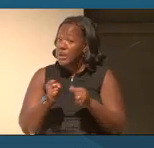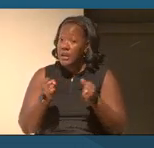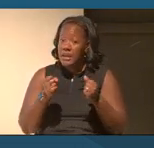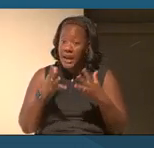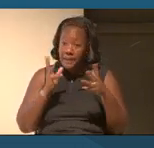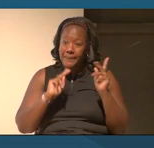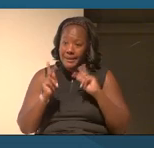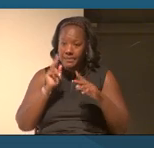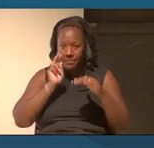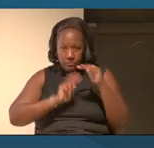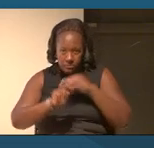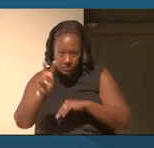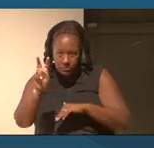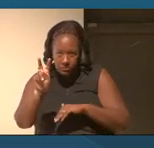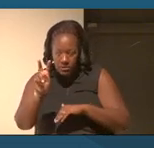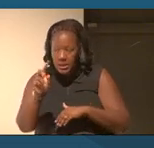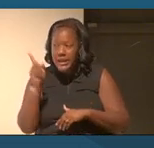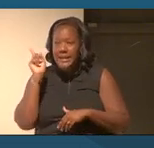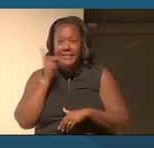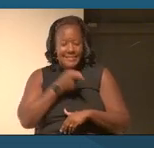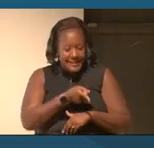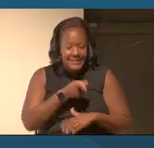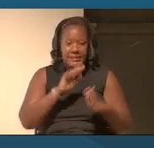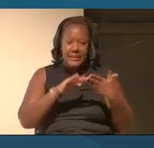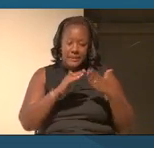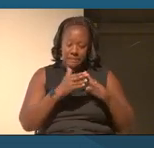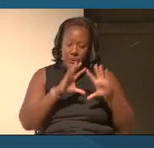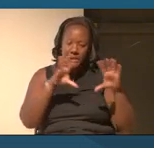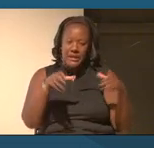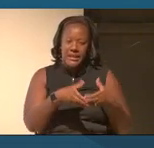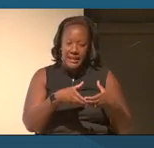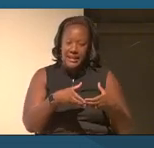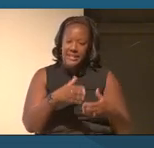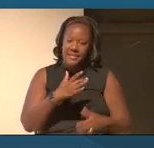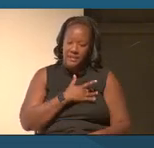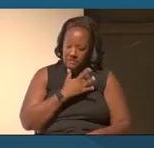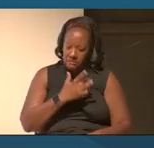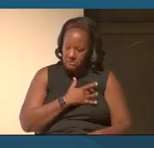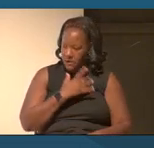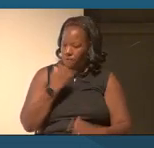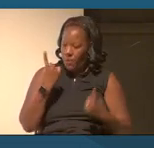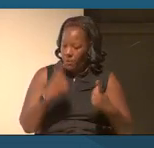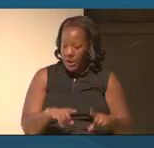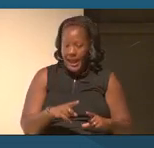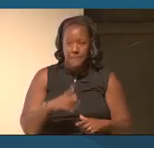This, however, was a community that was armed with its sense of its past.